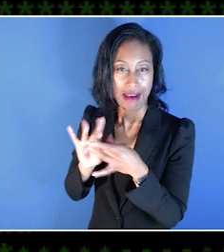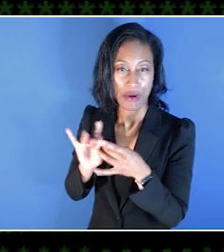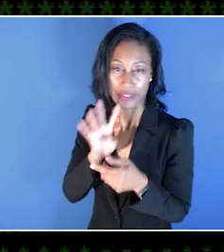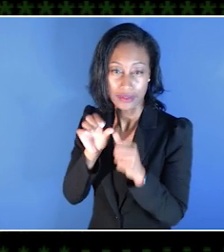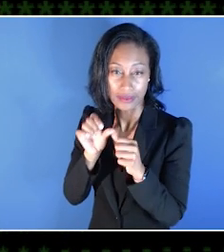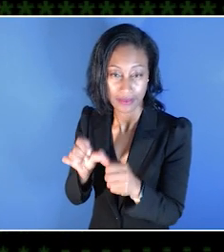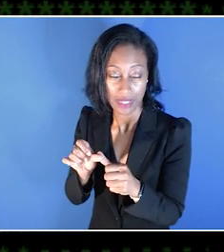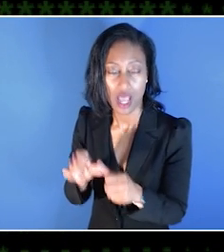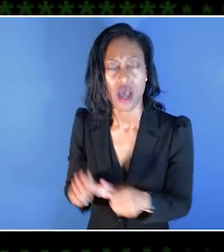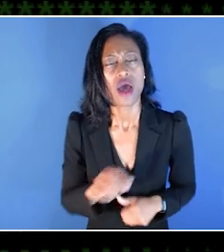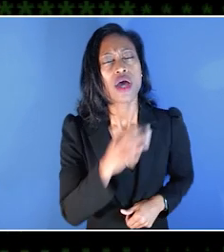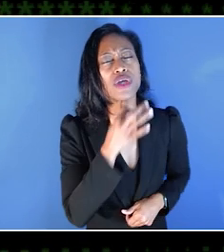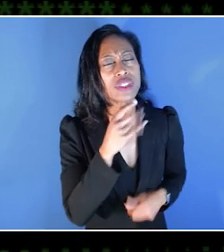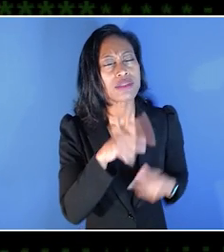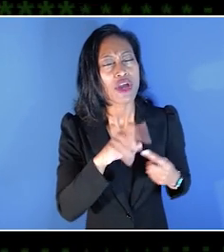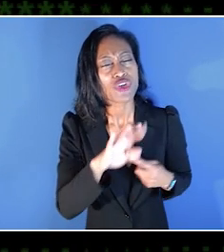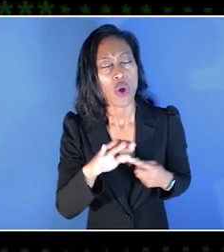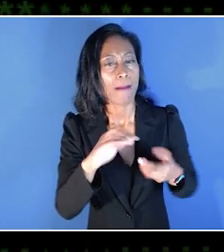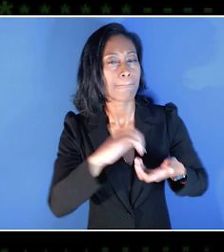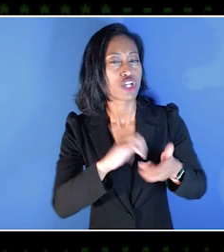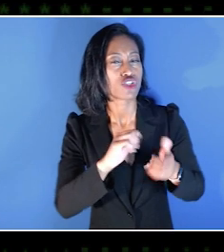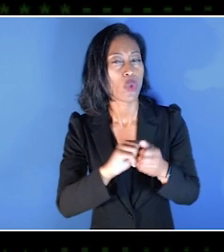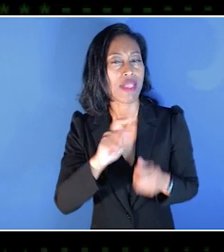obviously your partnership with Xbox and with Microsoft,